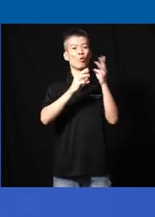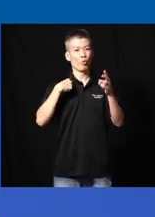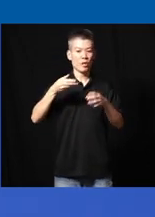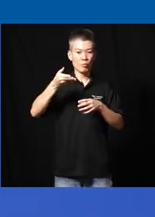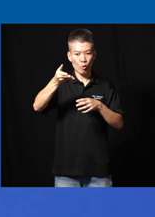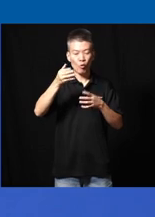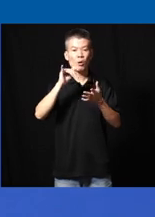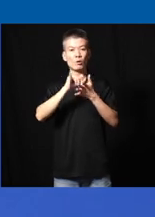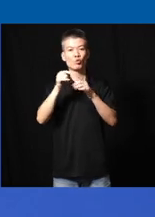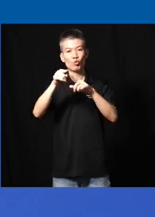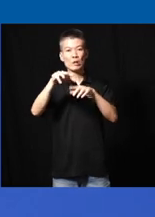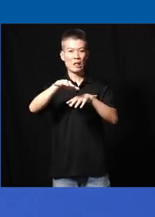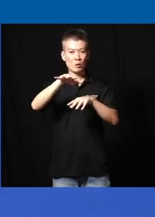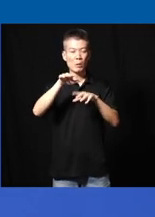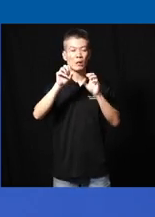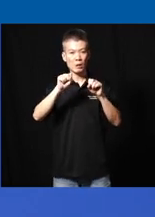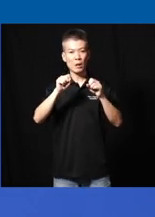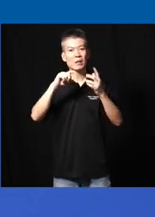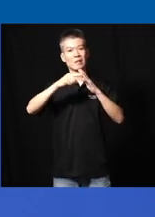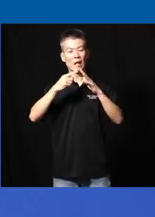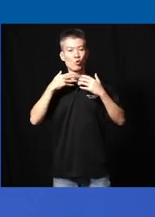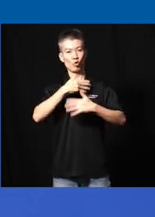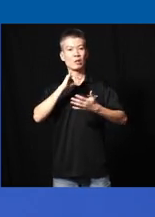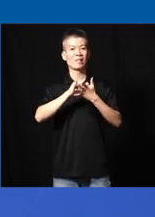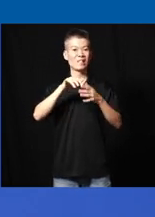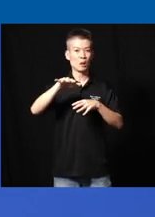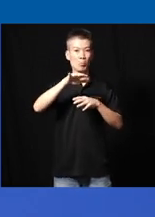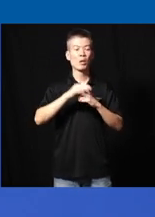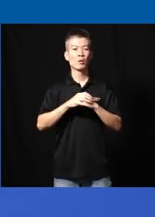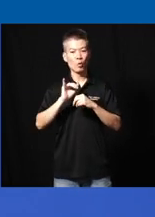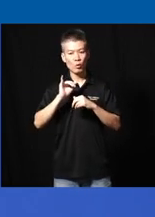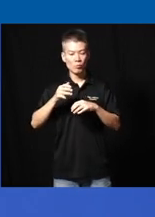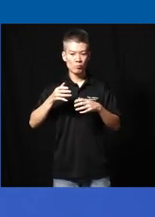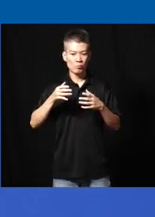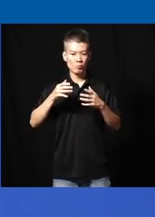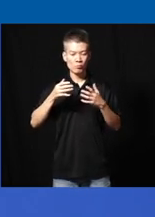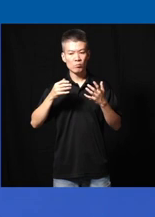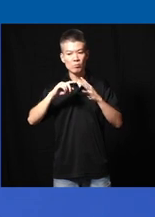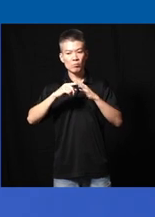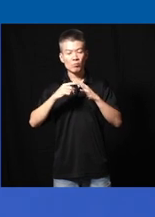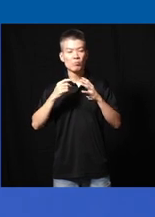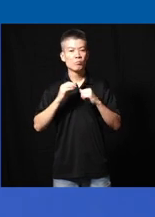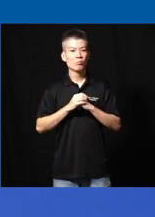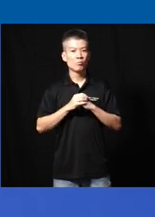provide into the space so that they can begin to enjoy the space space we also Pro begin to uh be